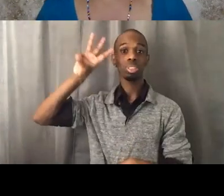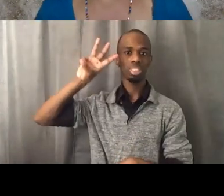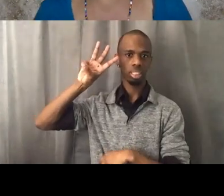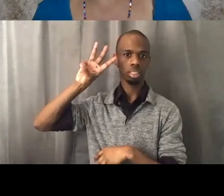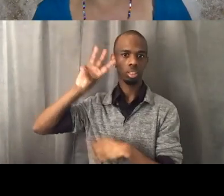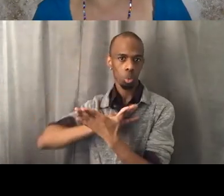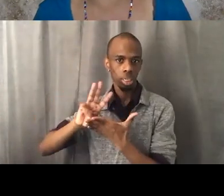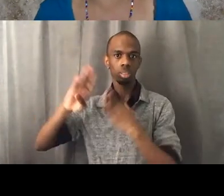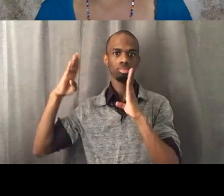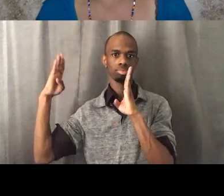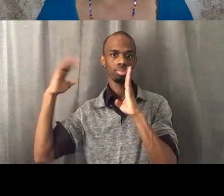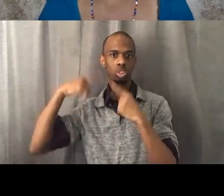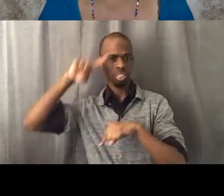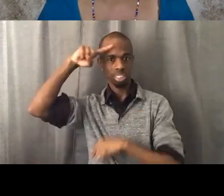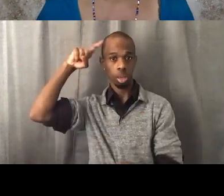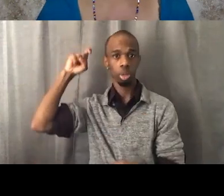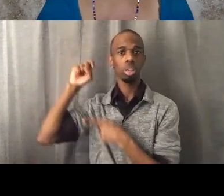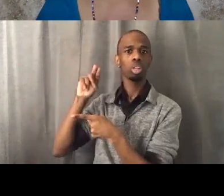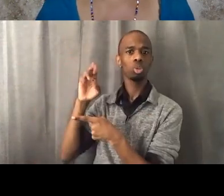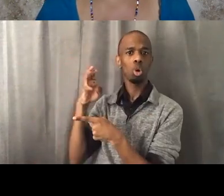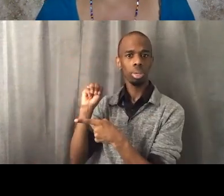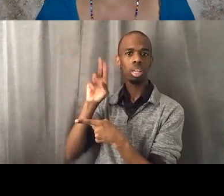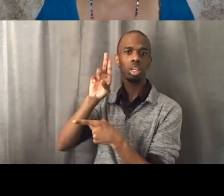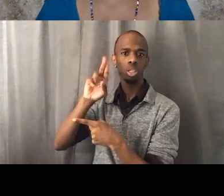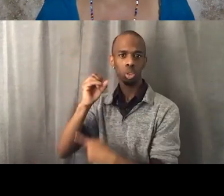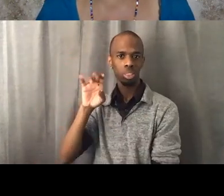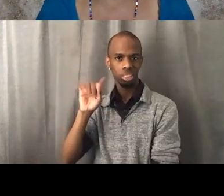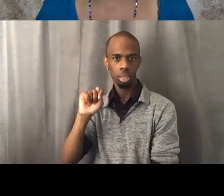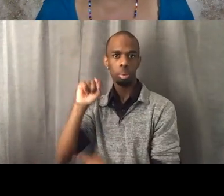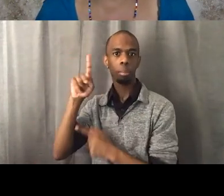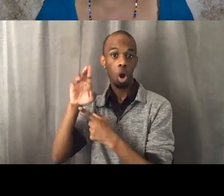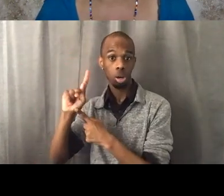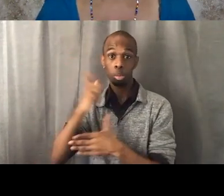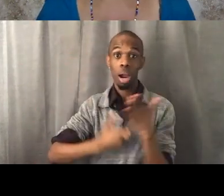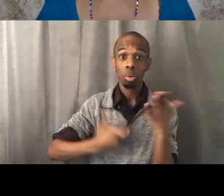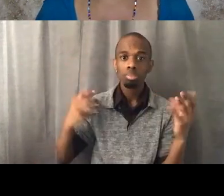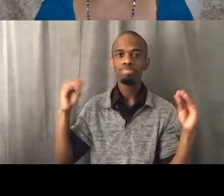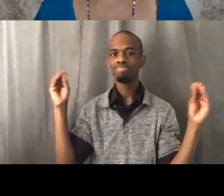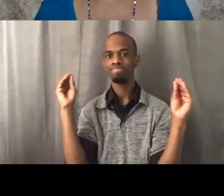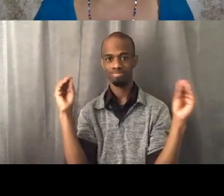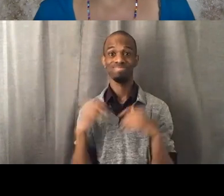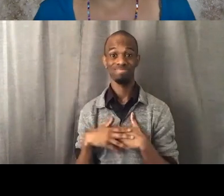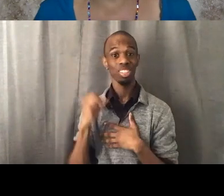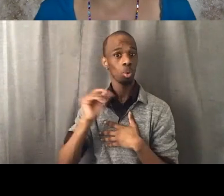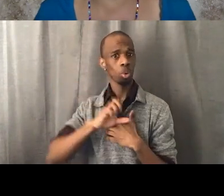at Norman Houston Park. It's free, it's gonna end with arts classes, there's free food